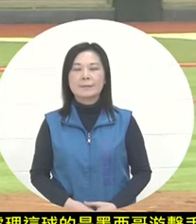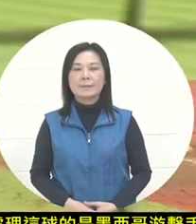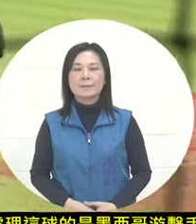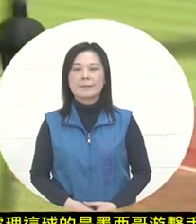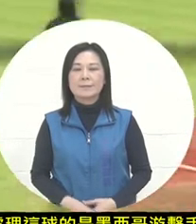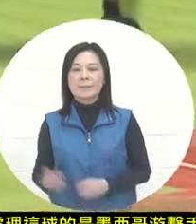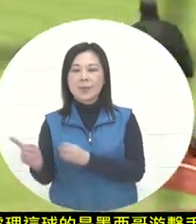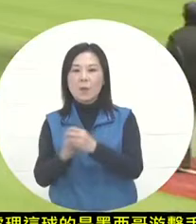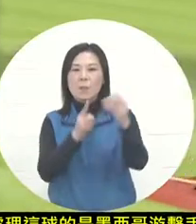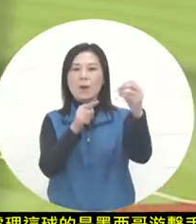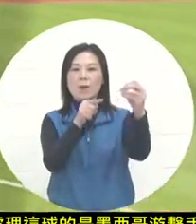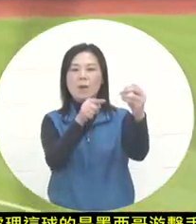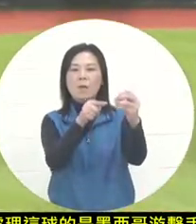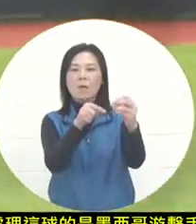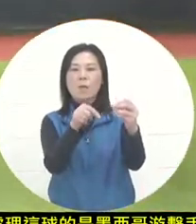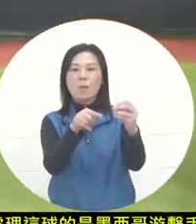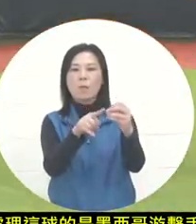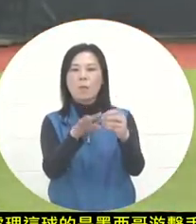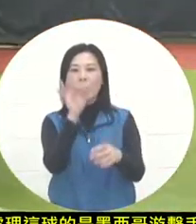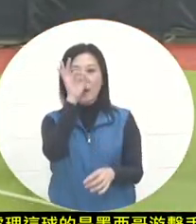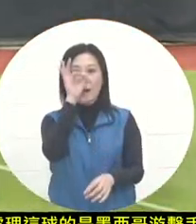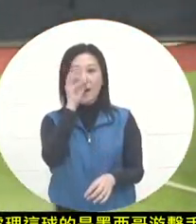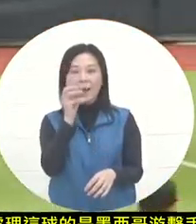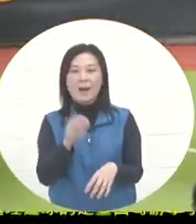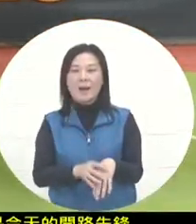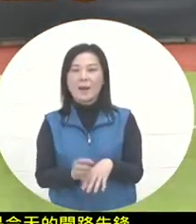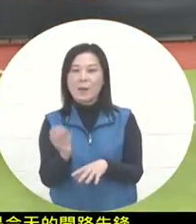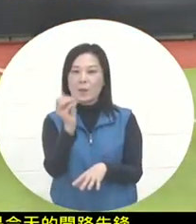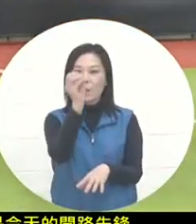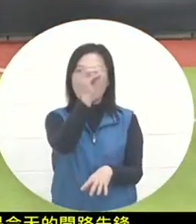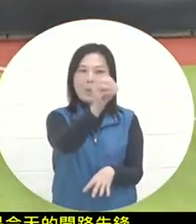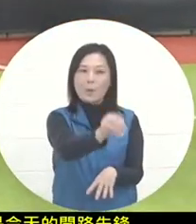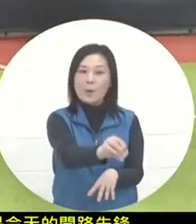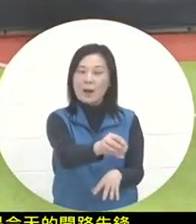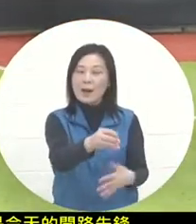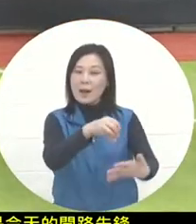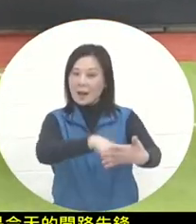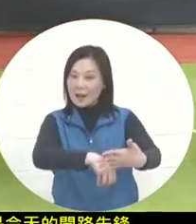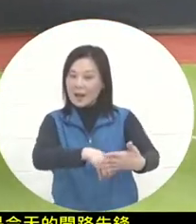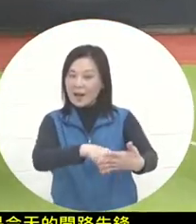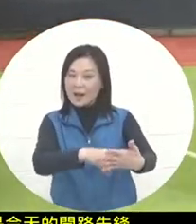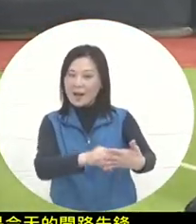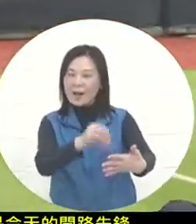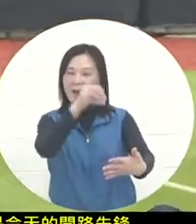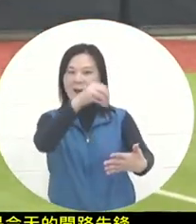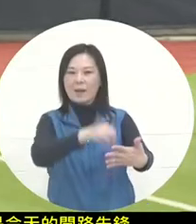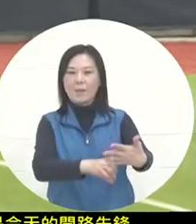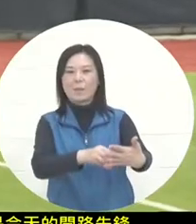Oh, this ball is really solid . The last landing point of the ball was after it bounced in the bounds. It